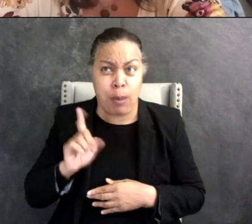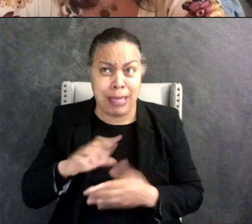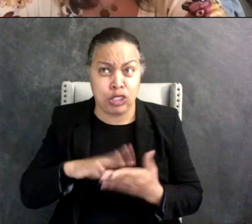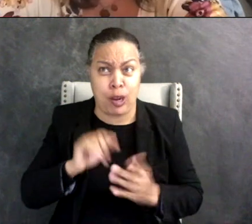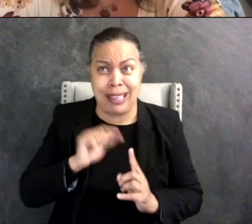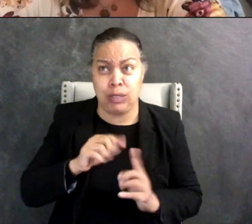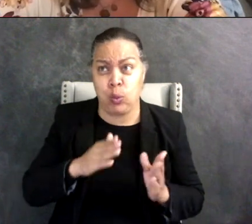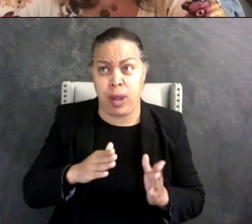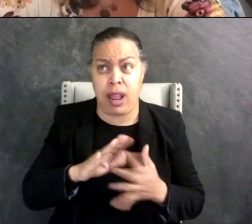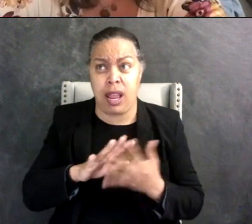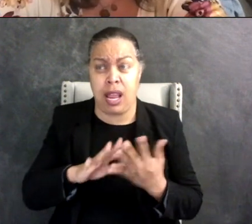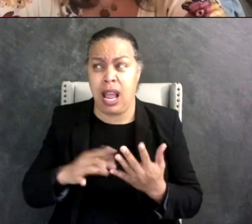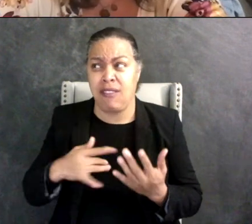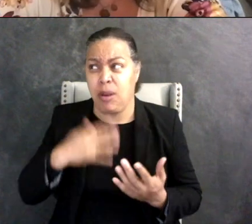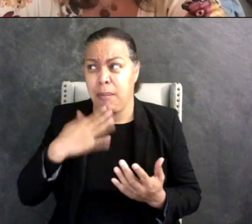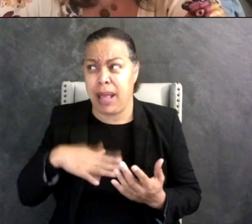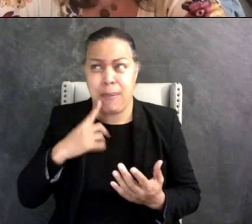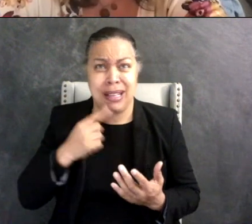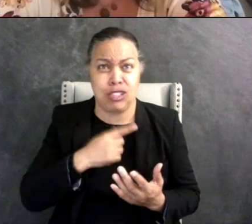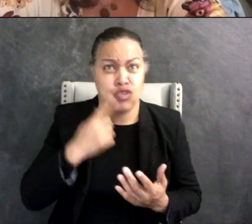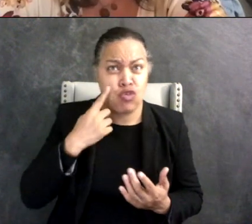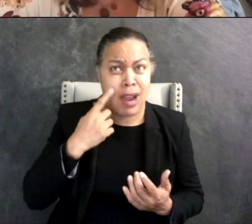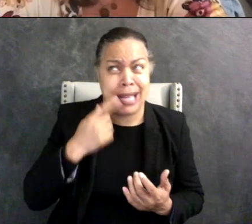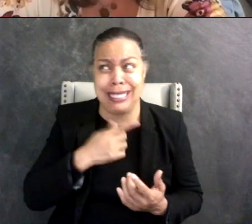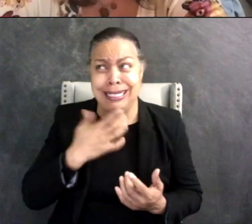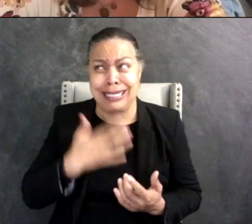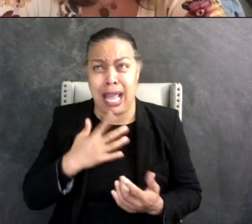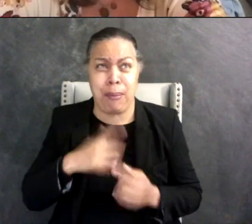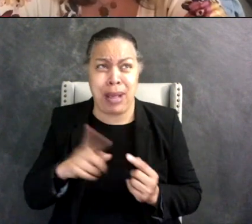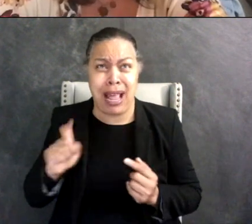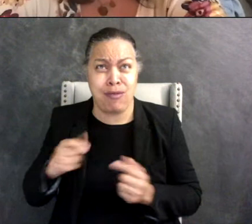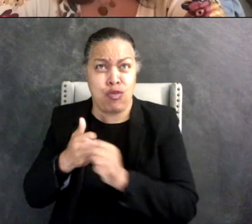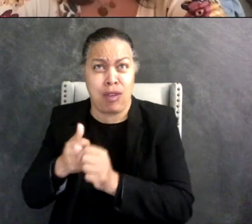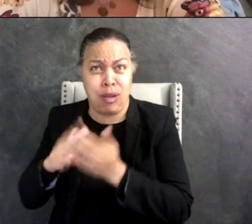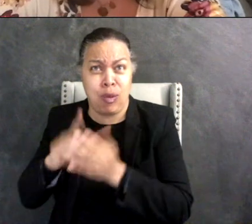And I feel bad my child's crying are sad but I need to do what they say, no it's